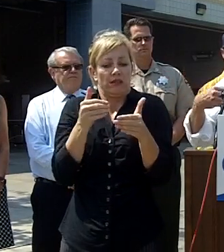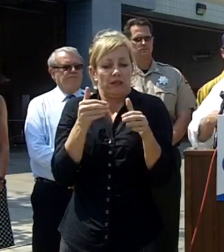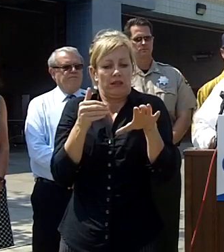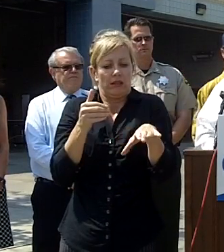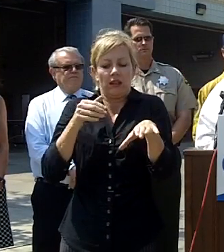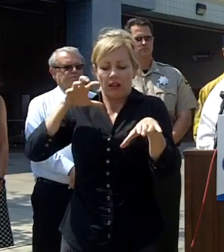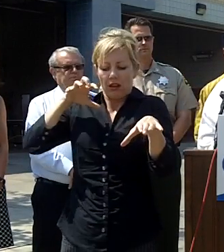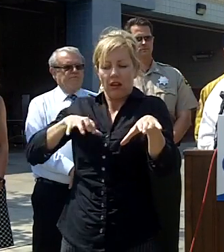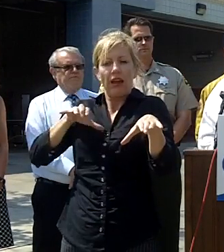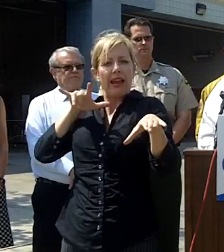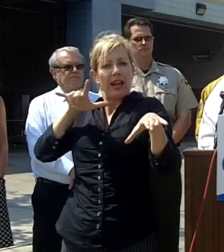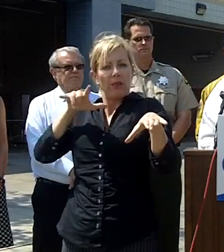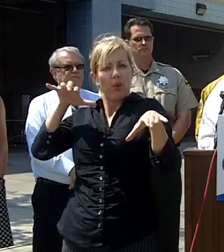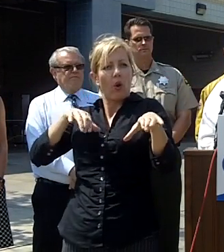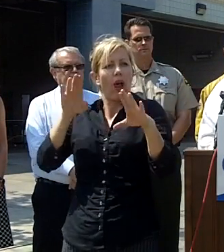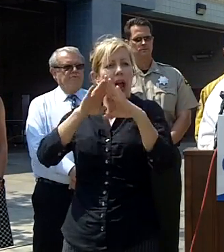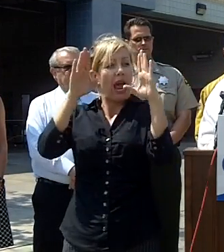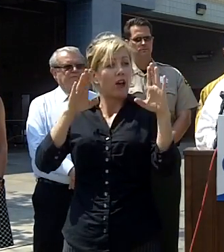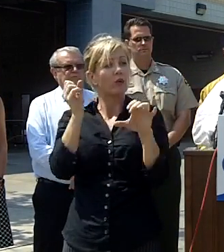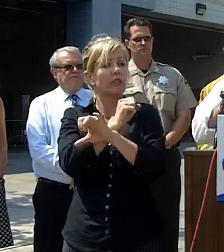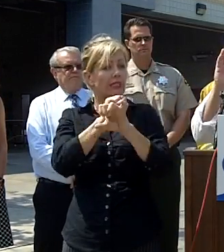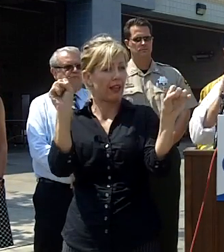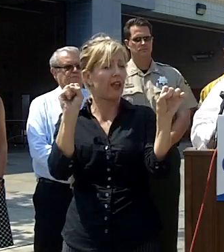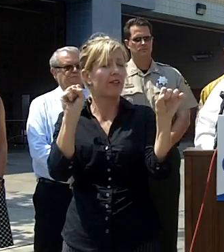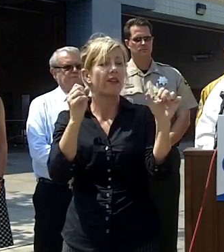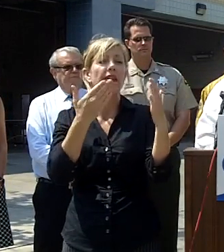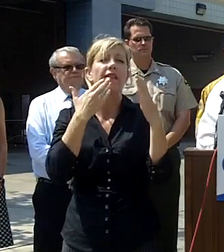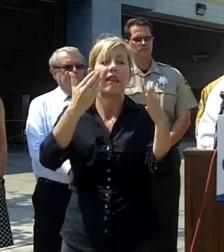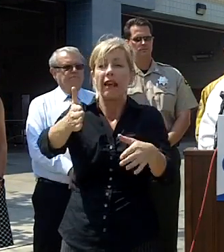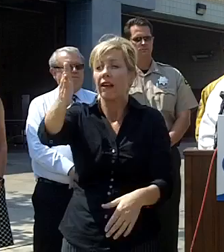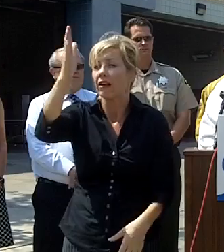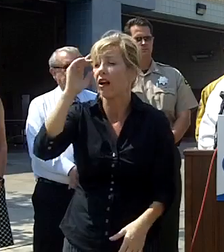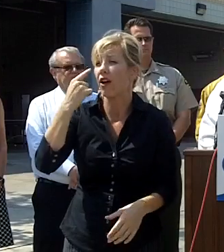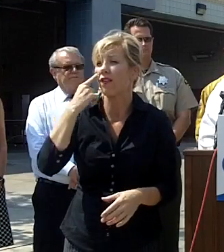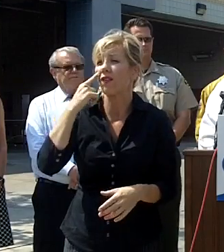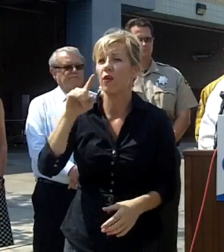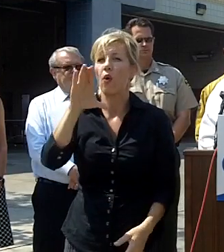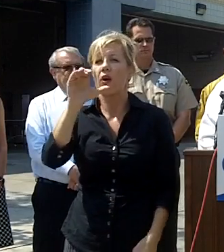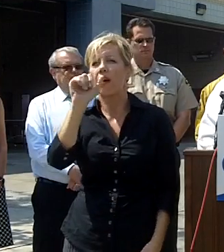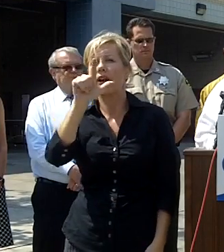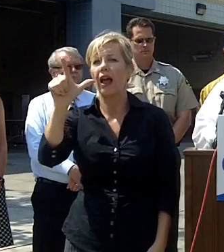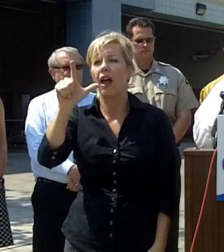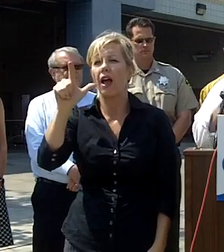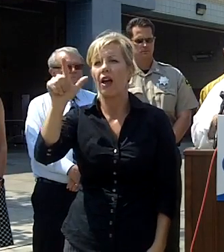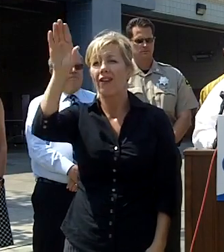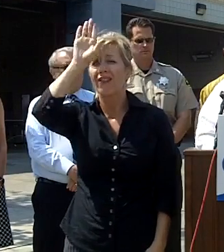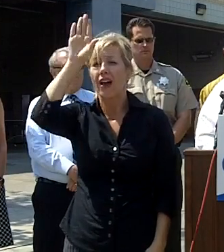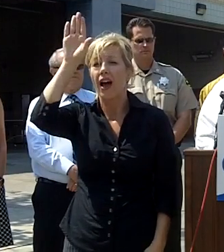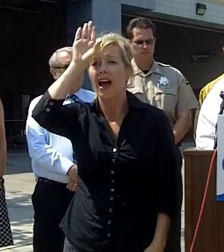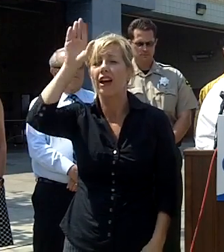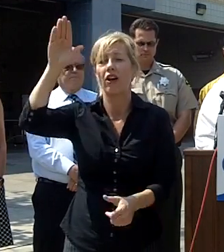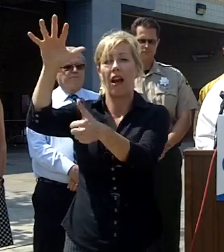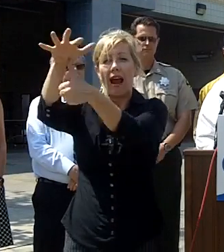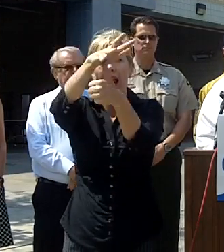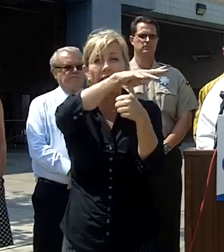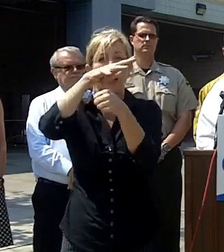airport those houses were saved thank God for Cal Fire's air tankers and our helicopters you know